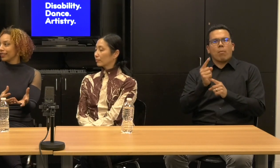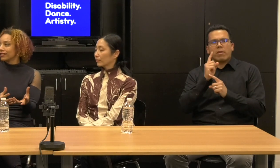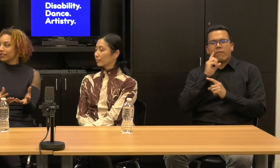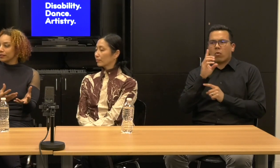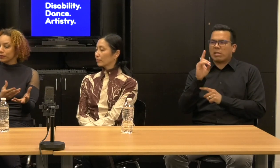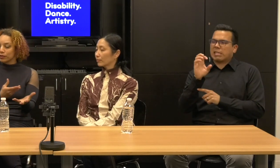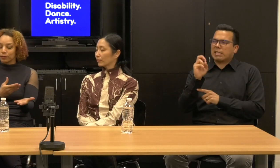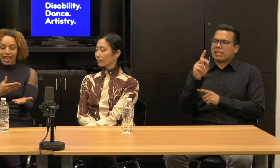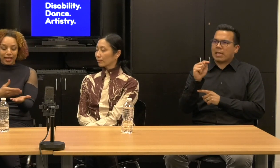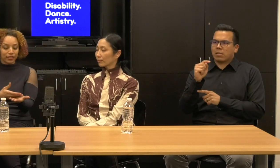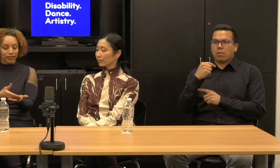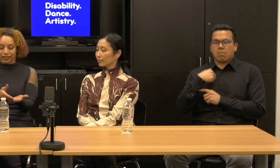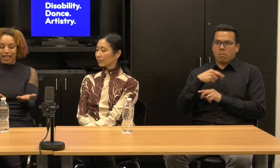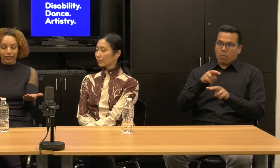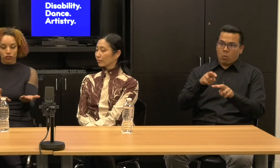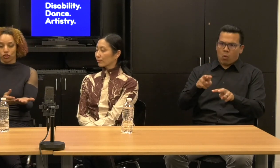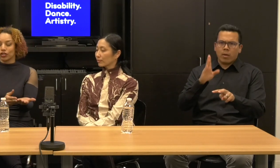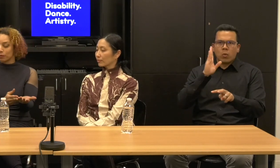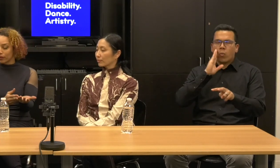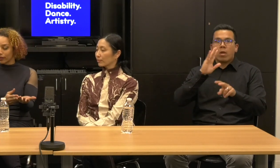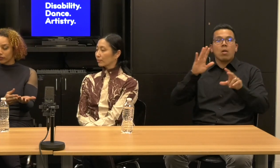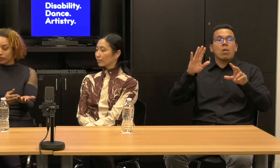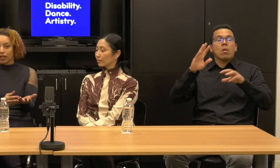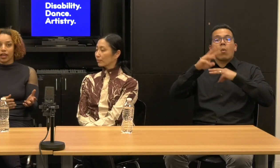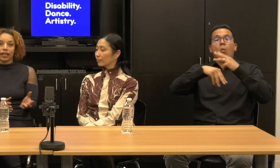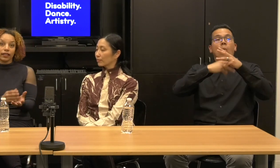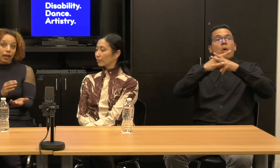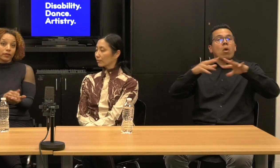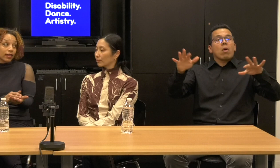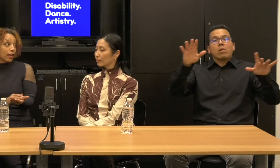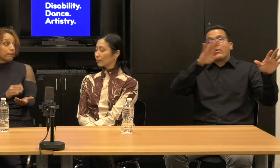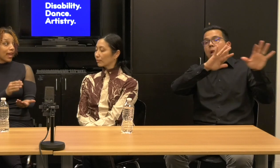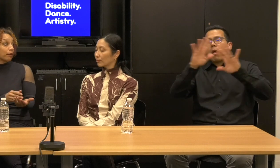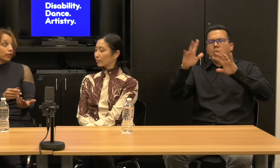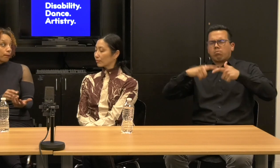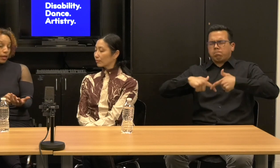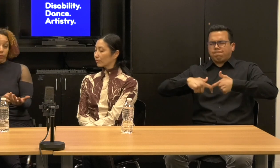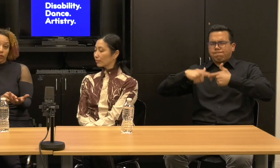place to take this journey with us. And I would say it began with the people.